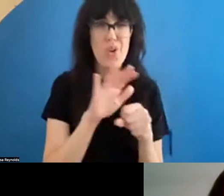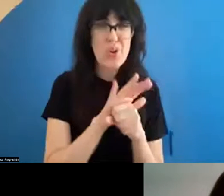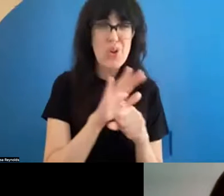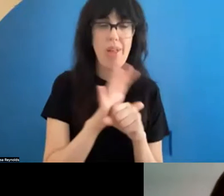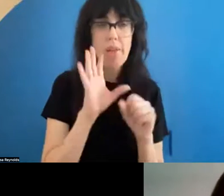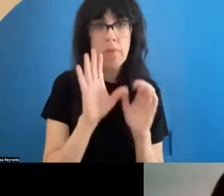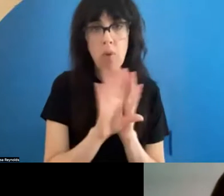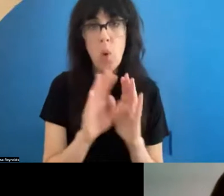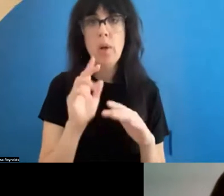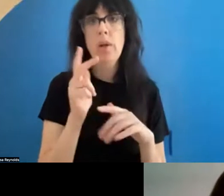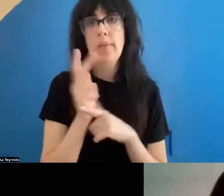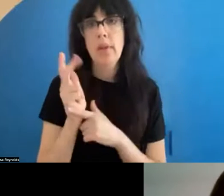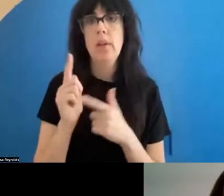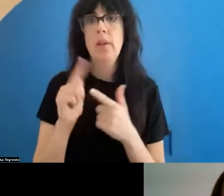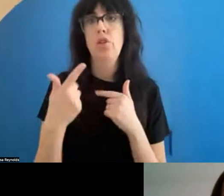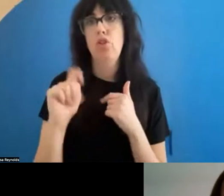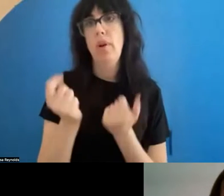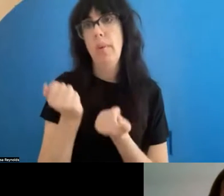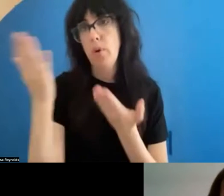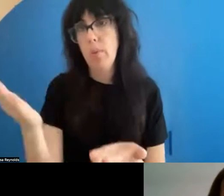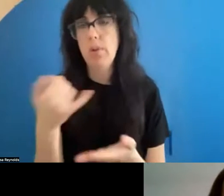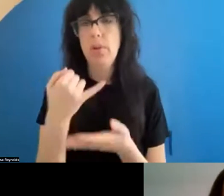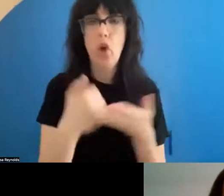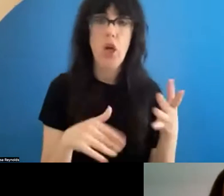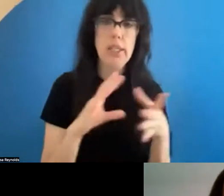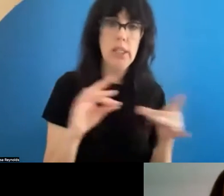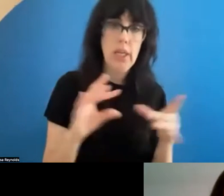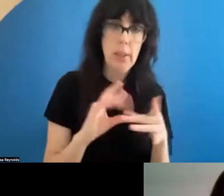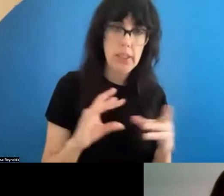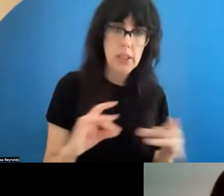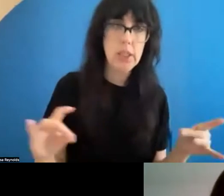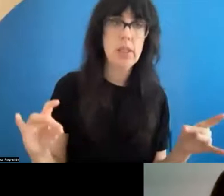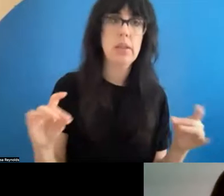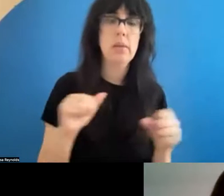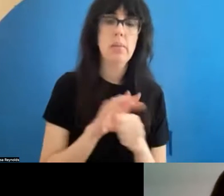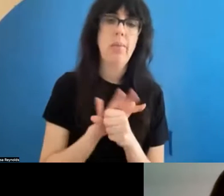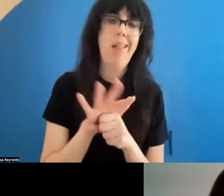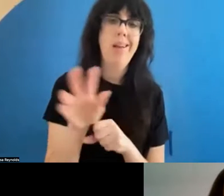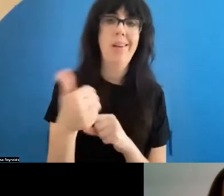and grant proposals and artists ' statements and plenty of other documentation that needs